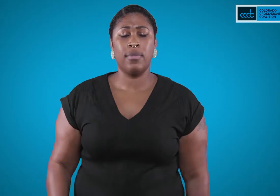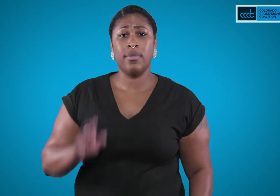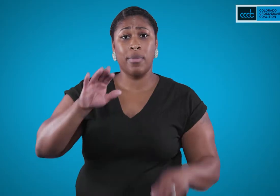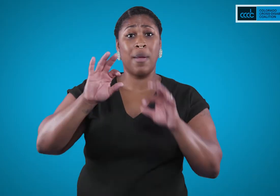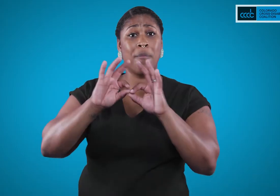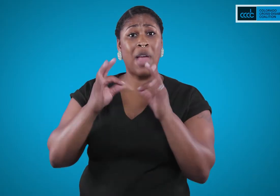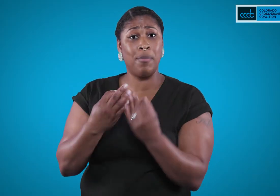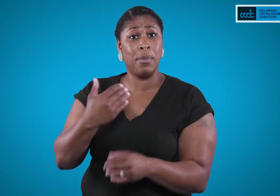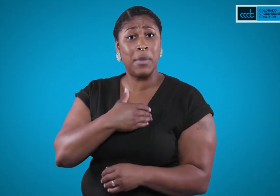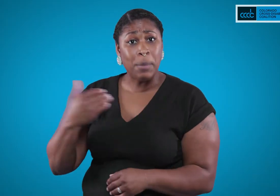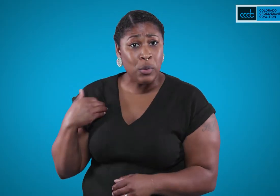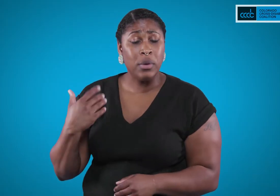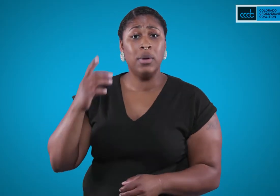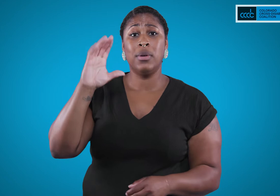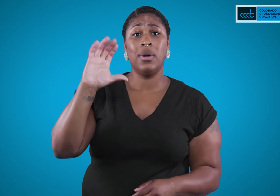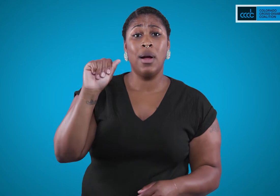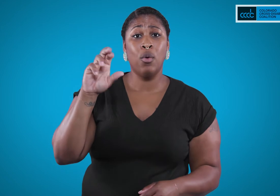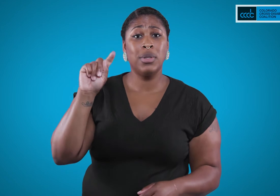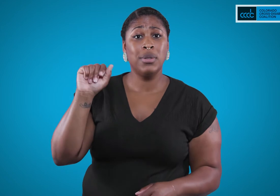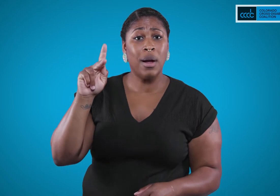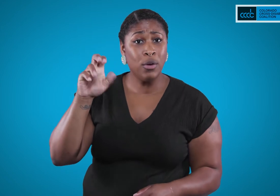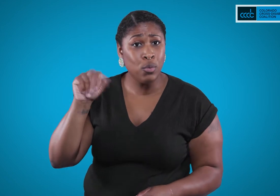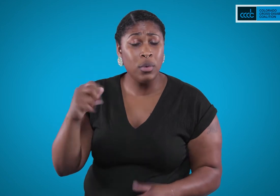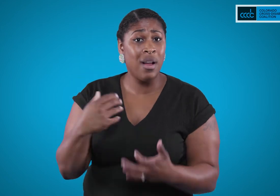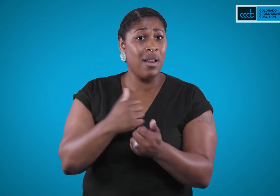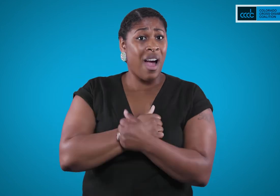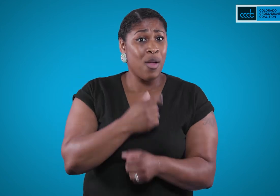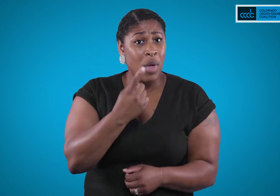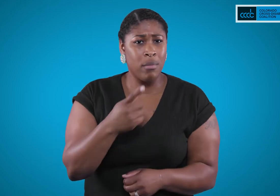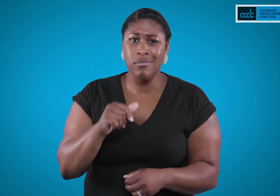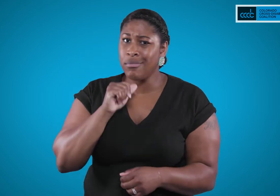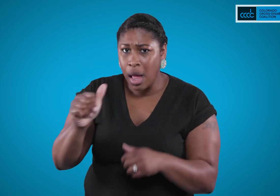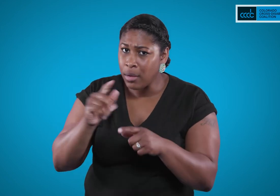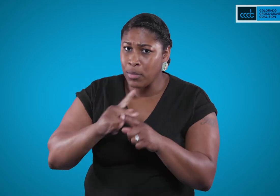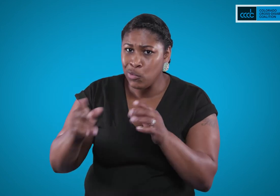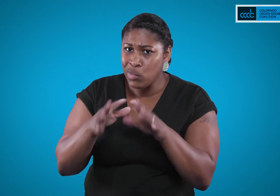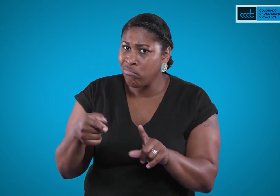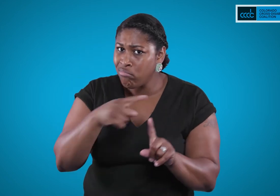Family members, caretakers, and loved ones are not professional interpreters or service providers